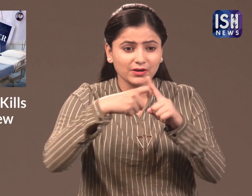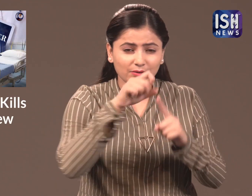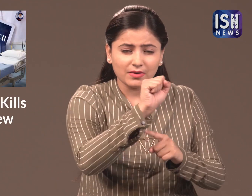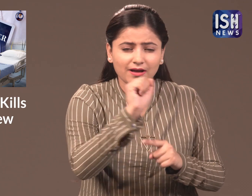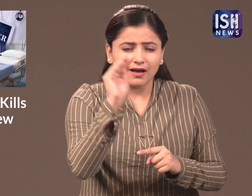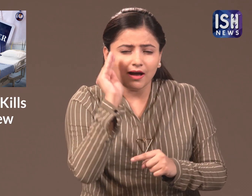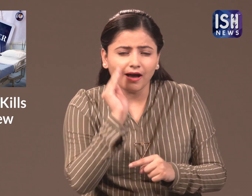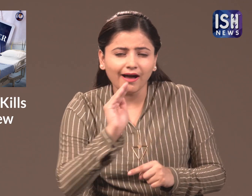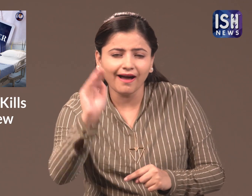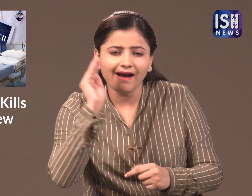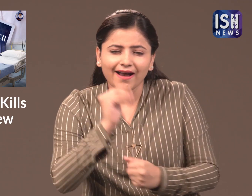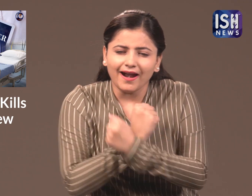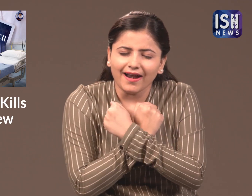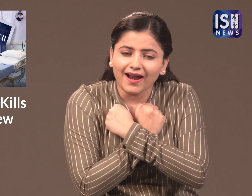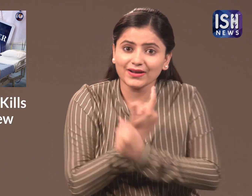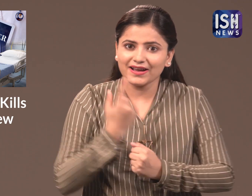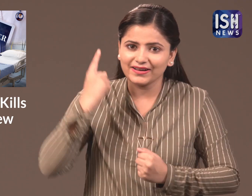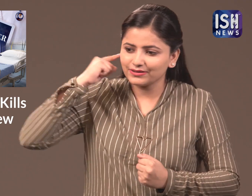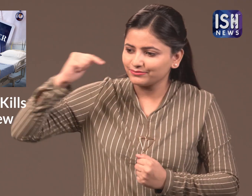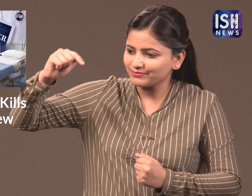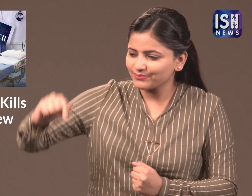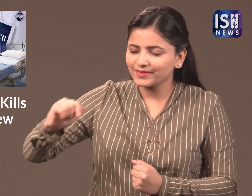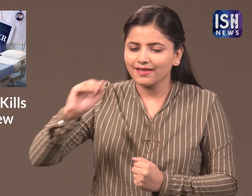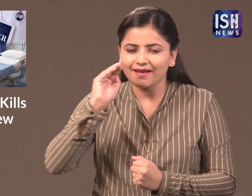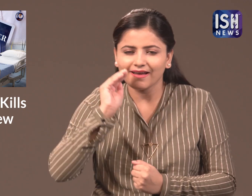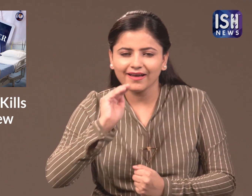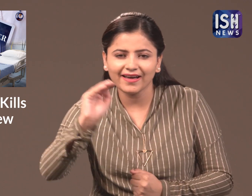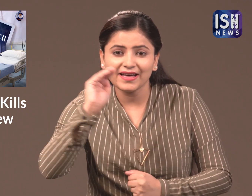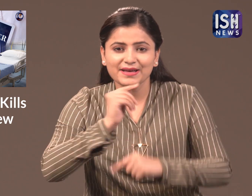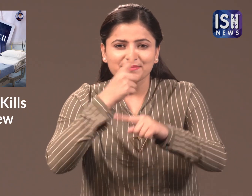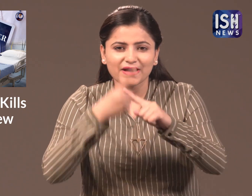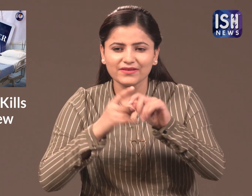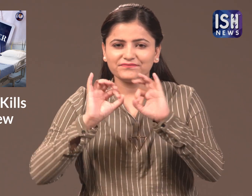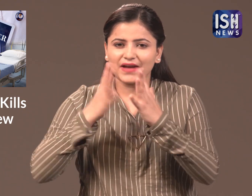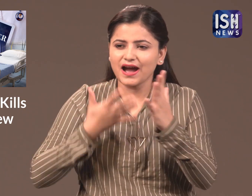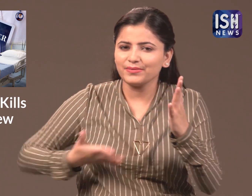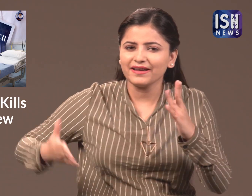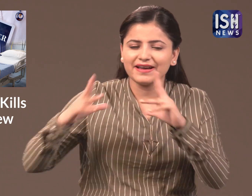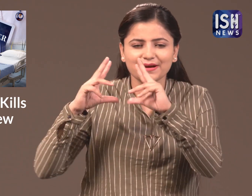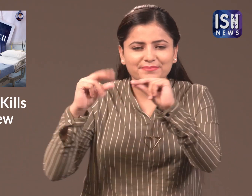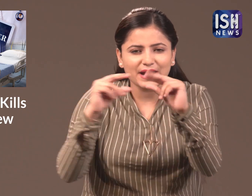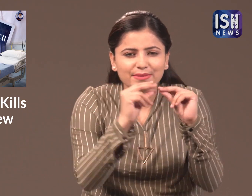her favorite song was playing in the background while she was talking with